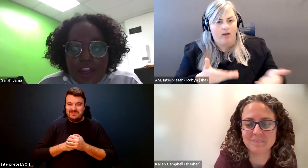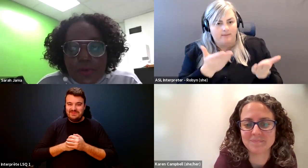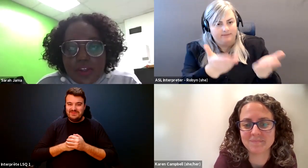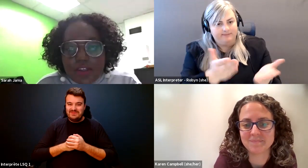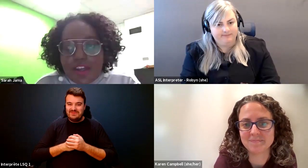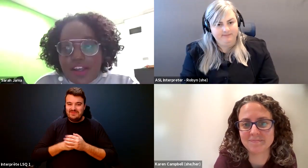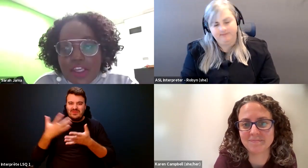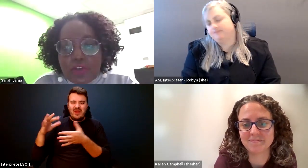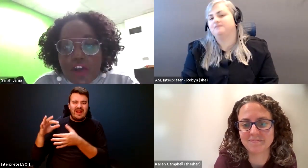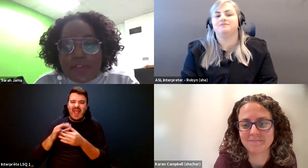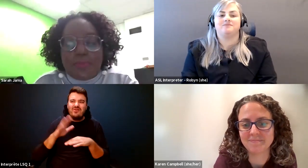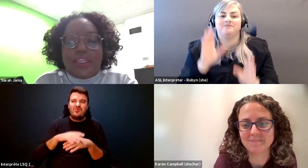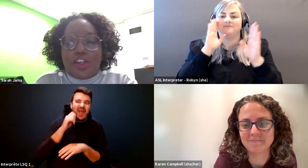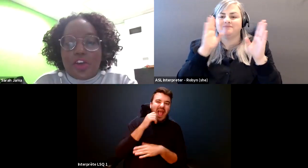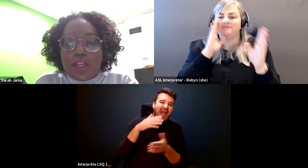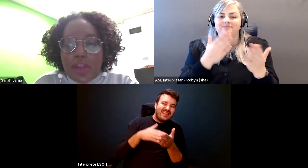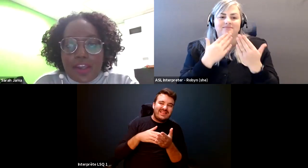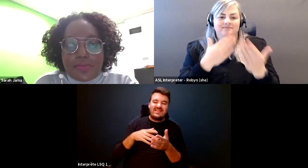Sarah Jama: hi everyone. Sarah Jama: Thank you for having me, can you hear me okay.